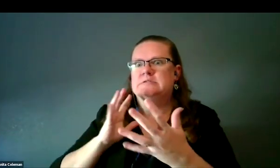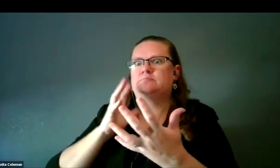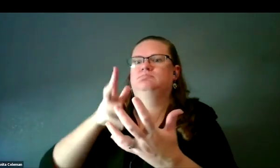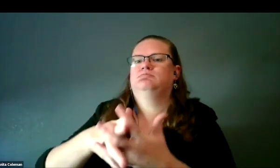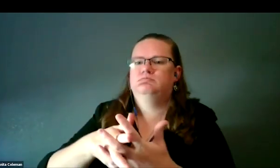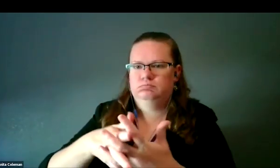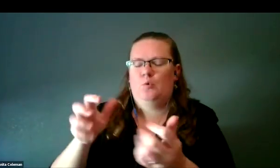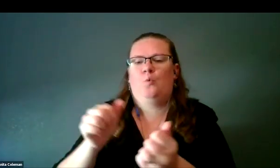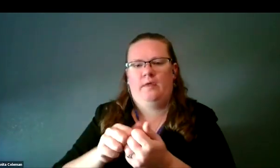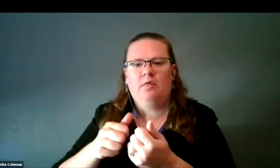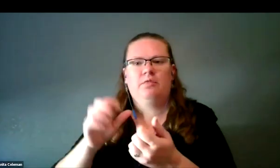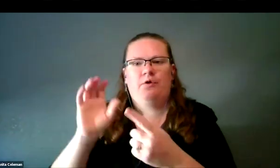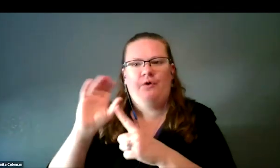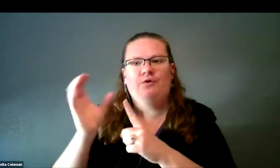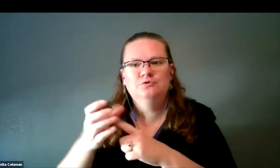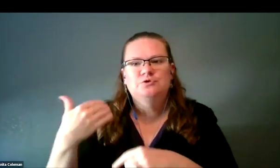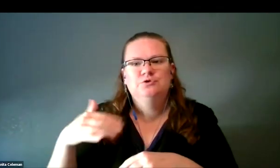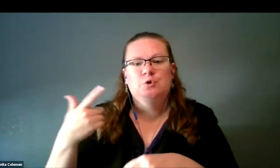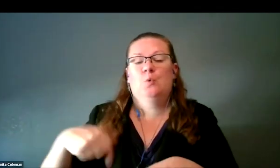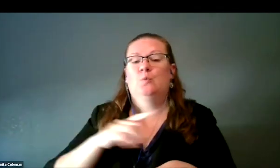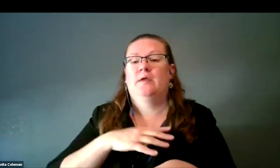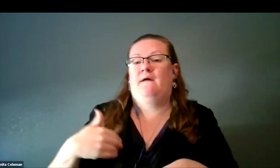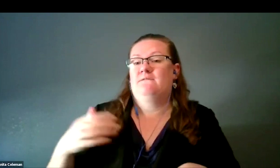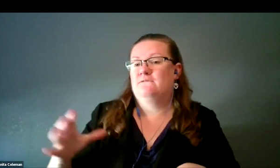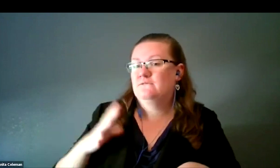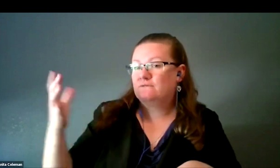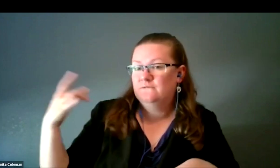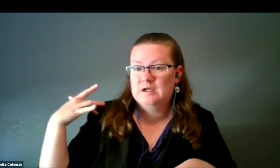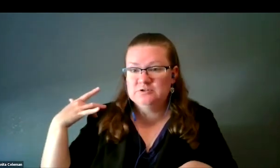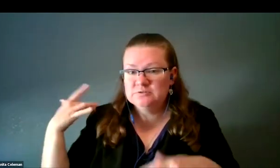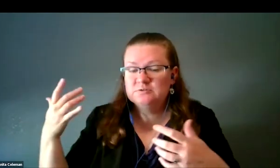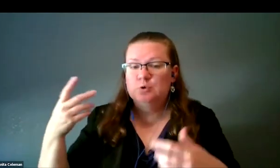We have fashion, we have pictures of Hubble on the side of U-Hauls,